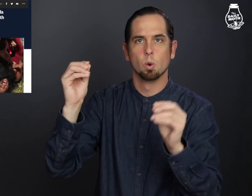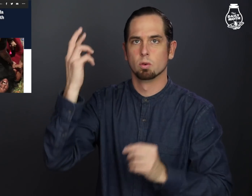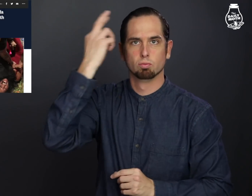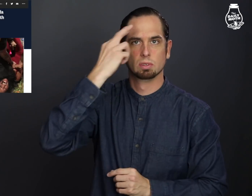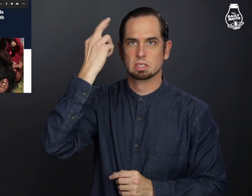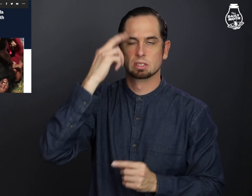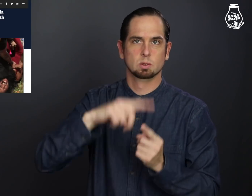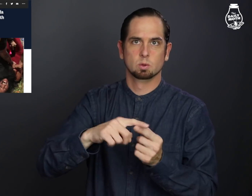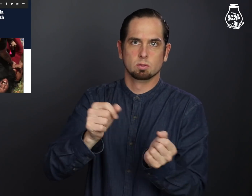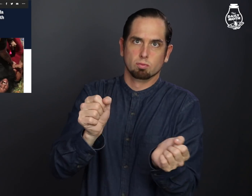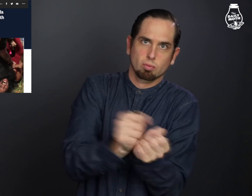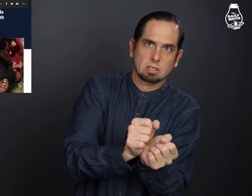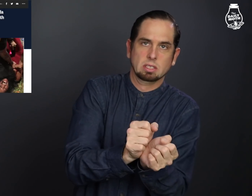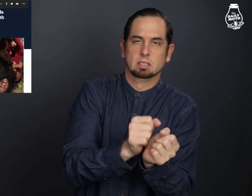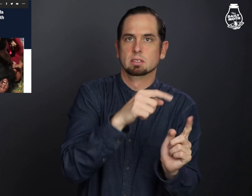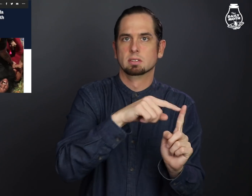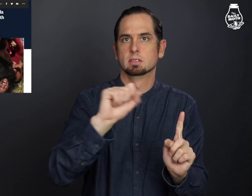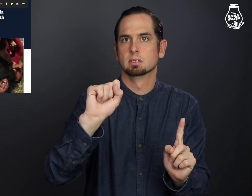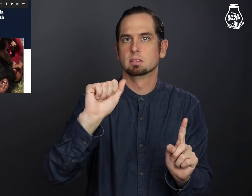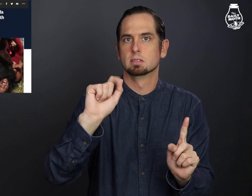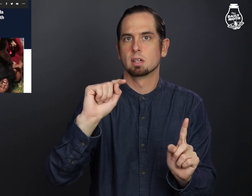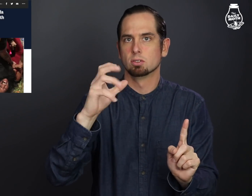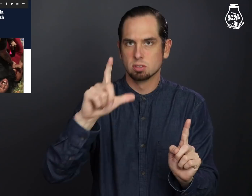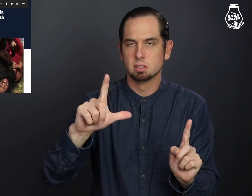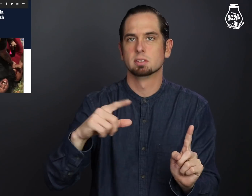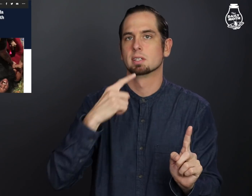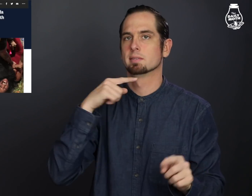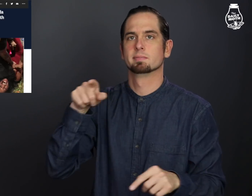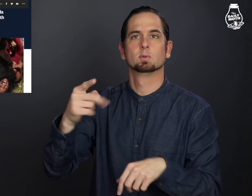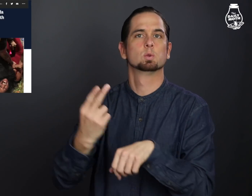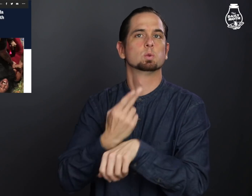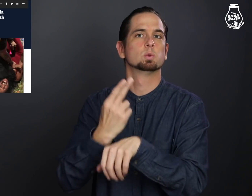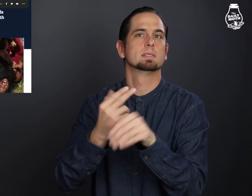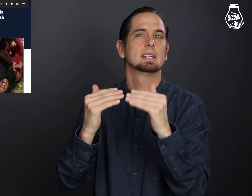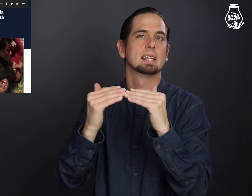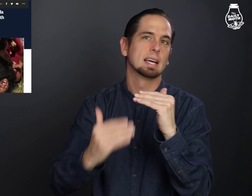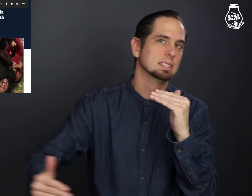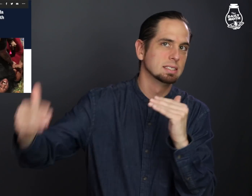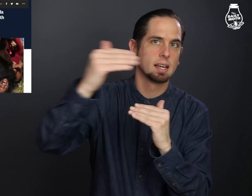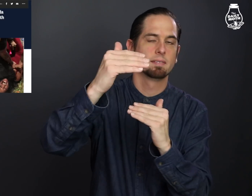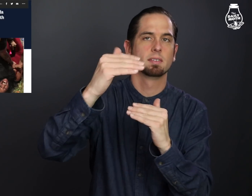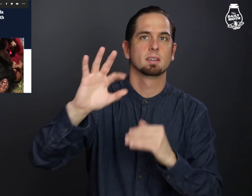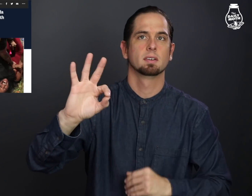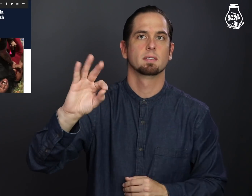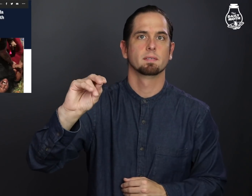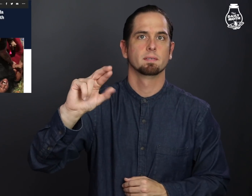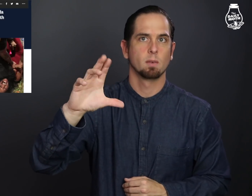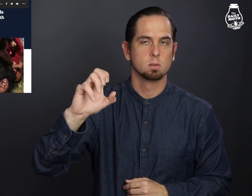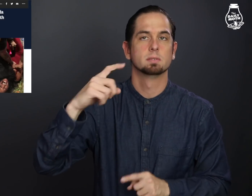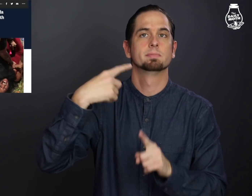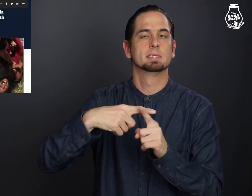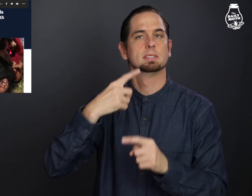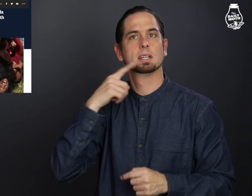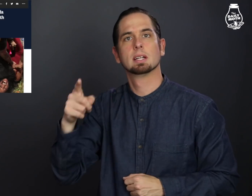no reason to arrest Satchell, used excessive force,